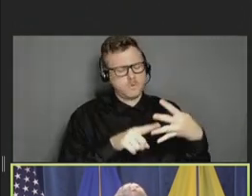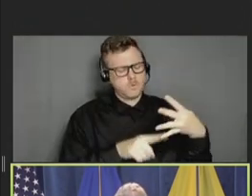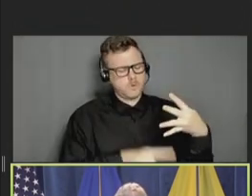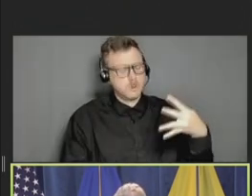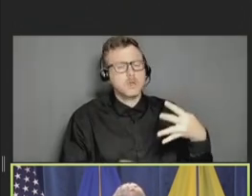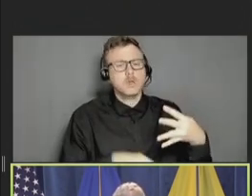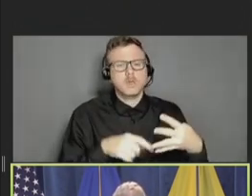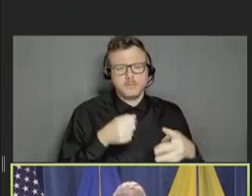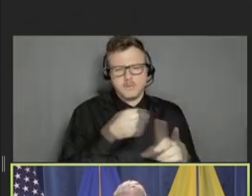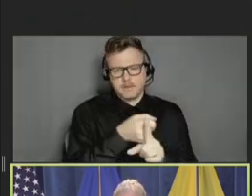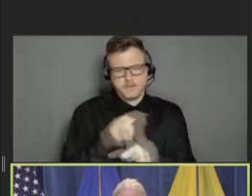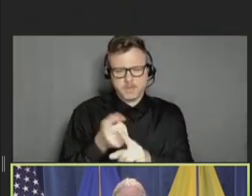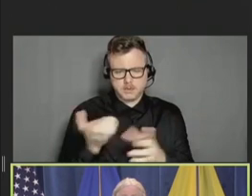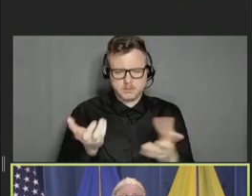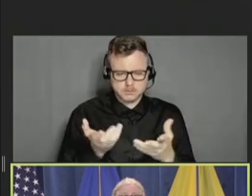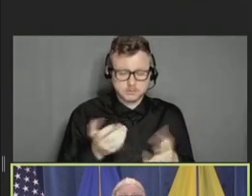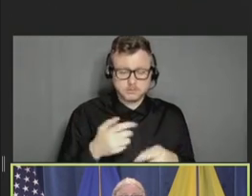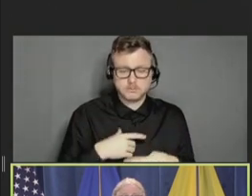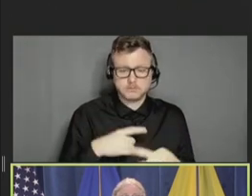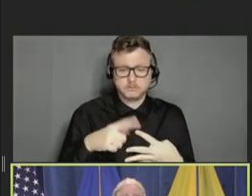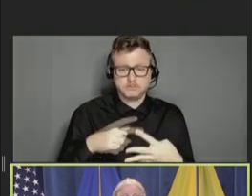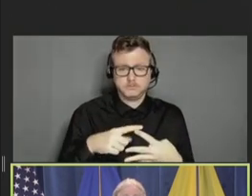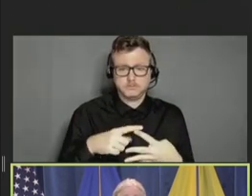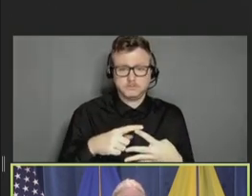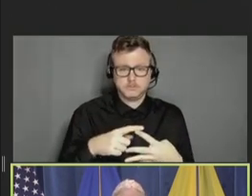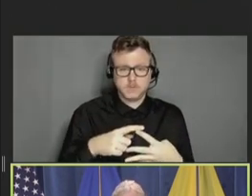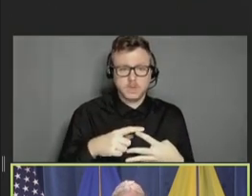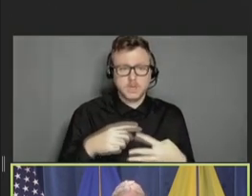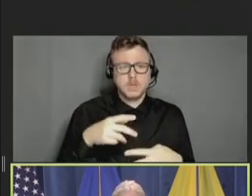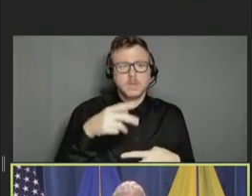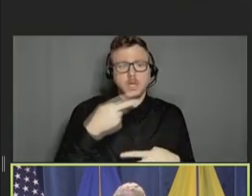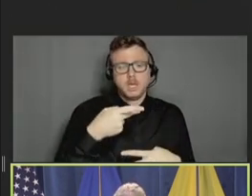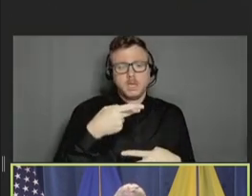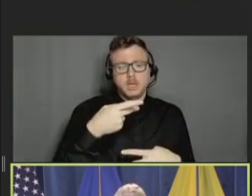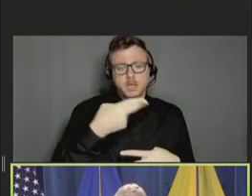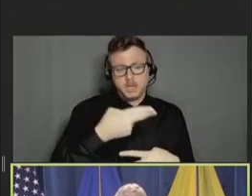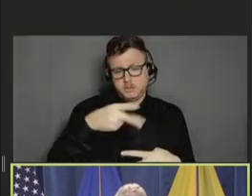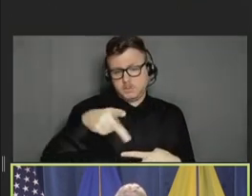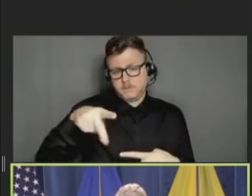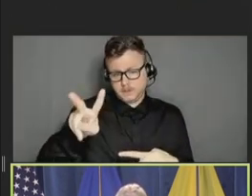on the health of the country. These include human papillomavirus, or HPV. And I appreciate